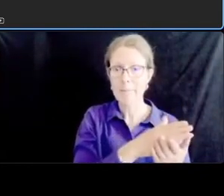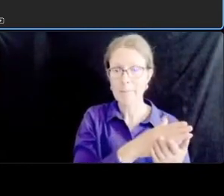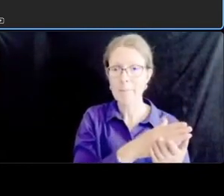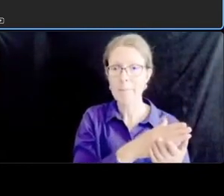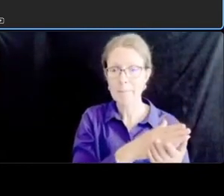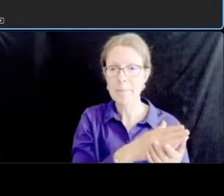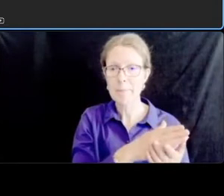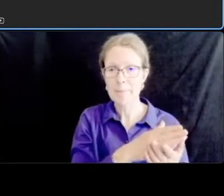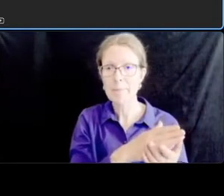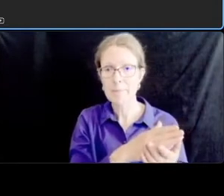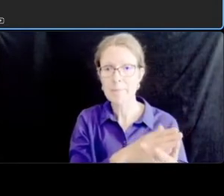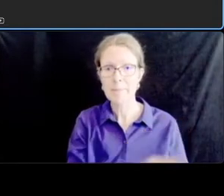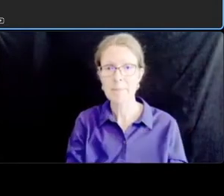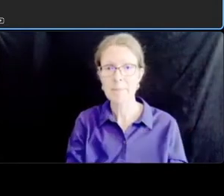so that's plan drawing free